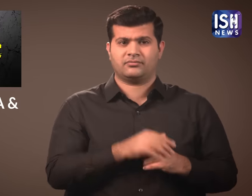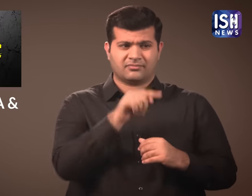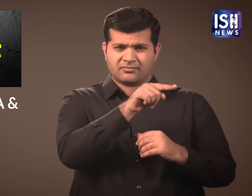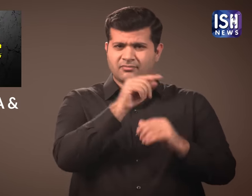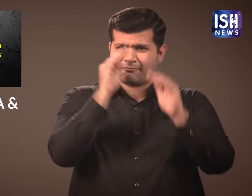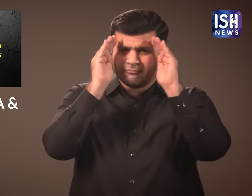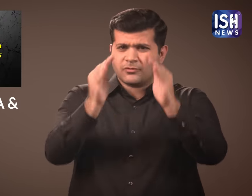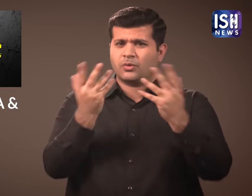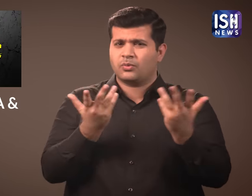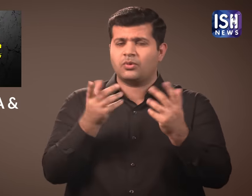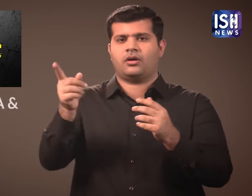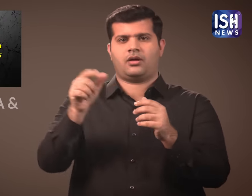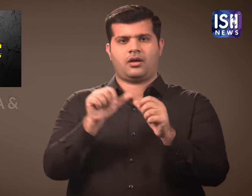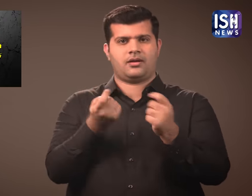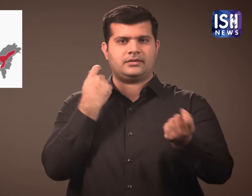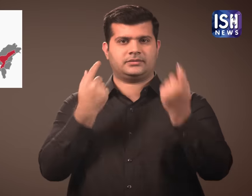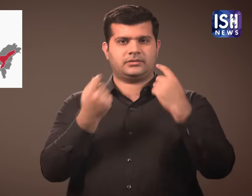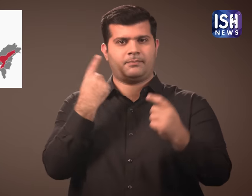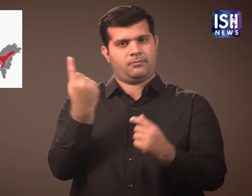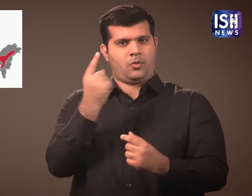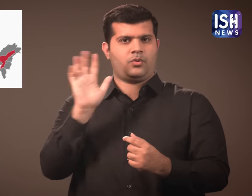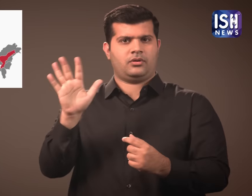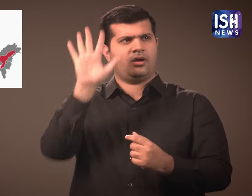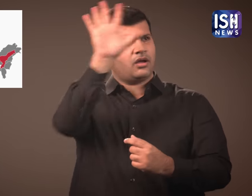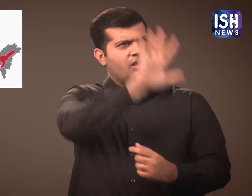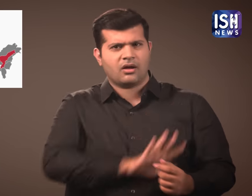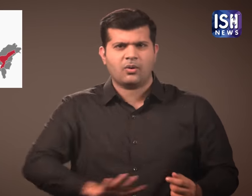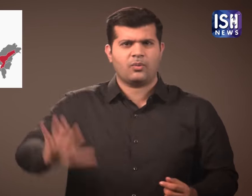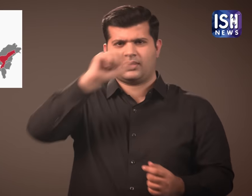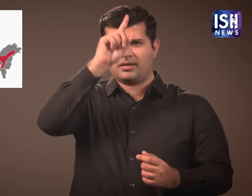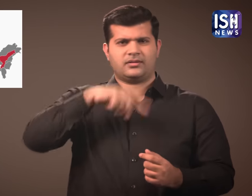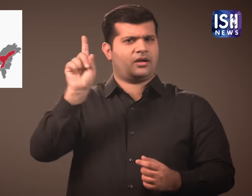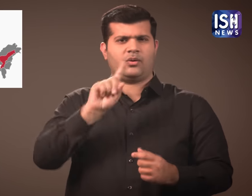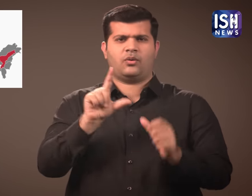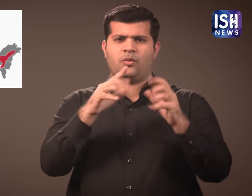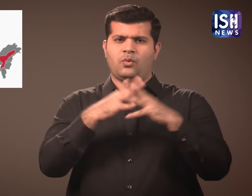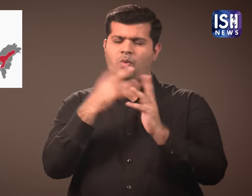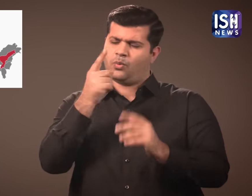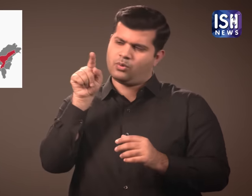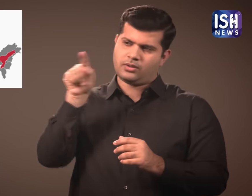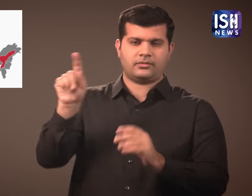It was only for the state of Assam and not for the entire country.